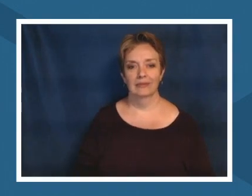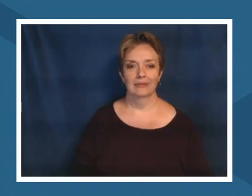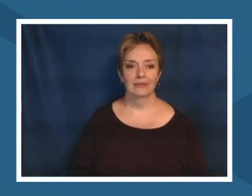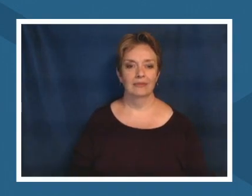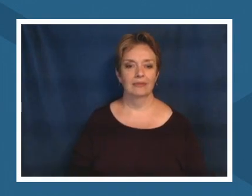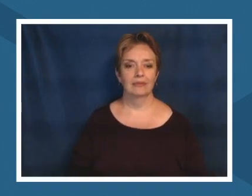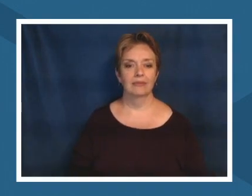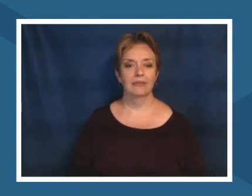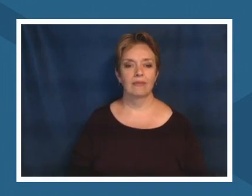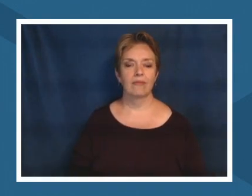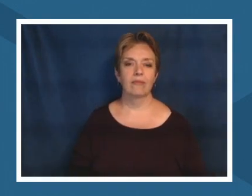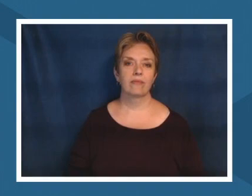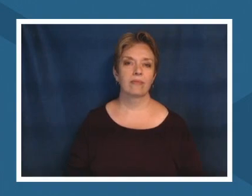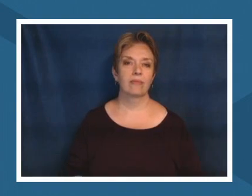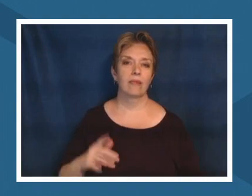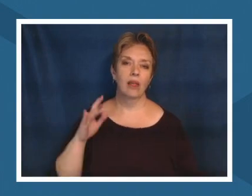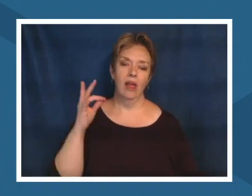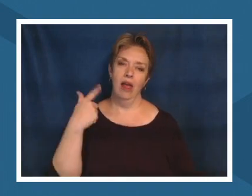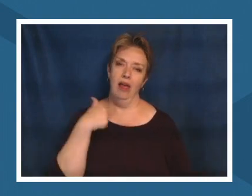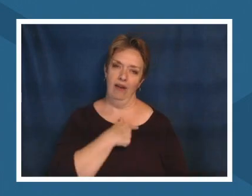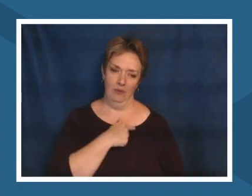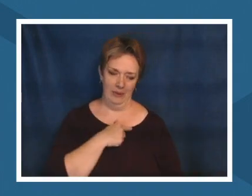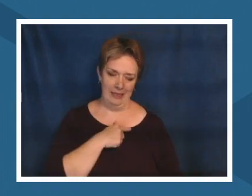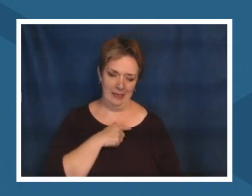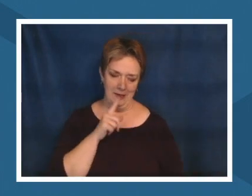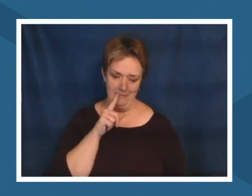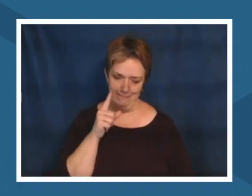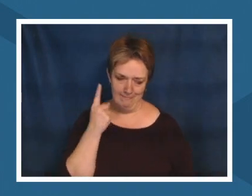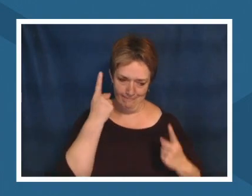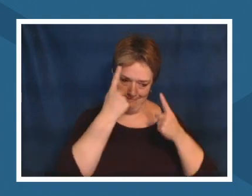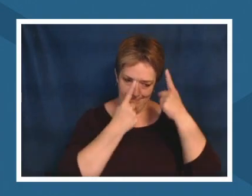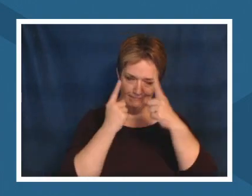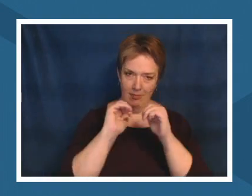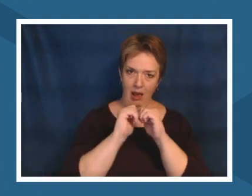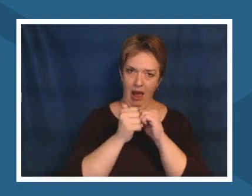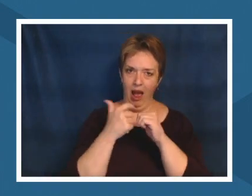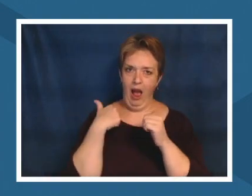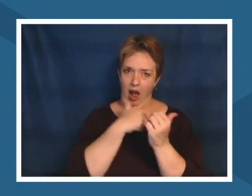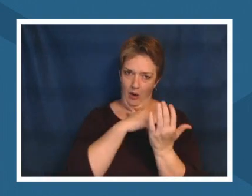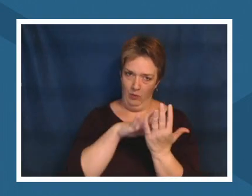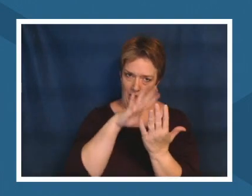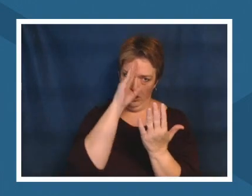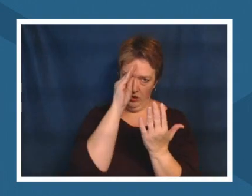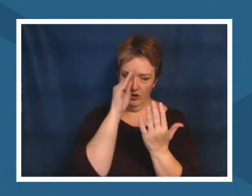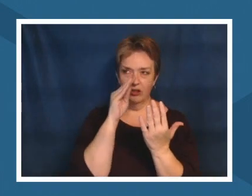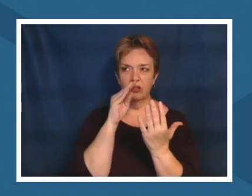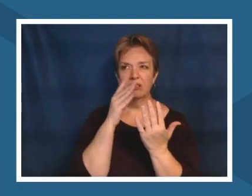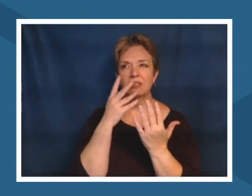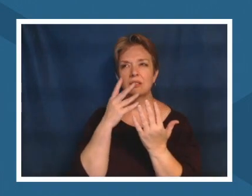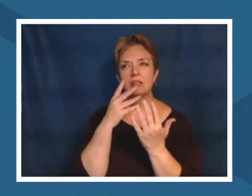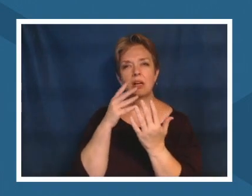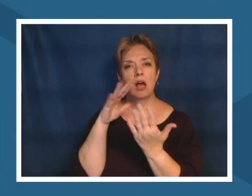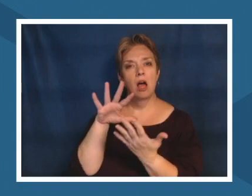traditionally learned we knowledge was dependent